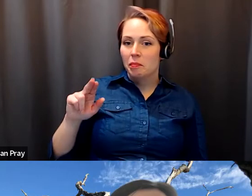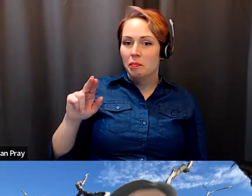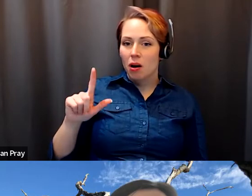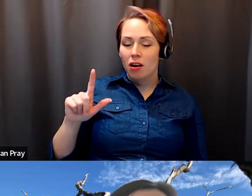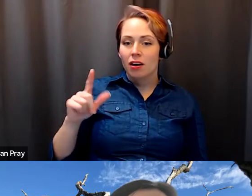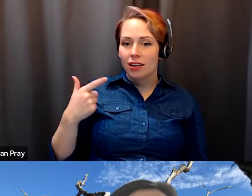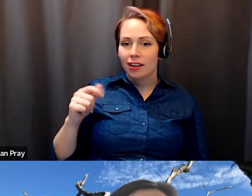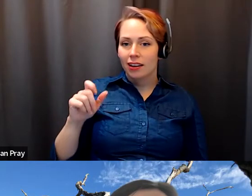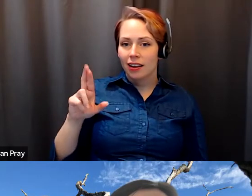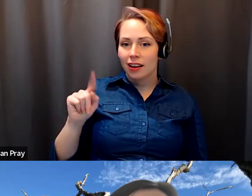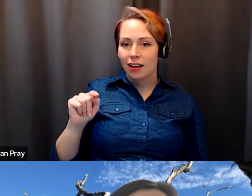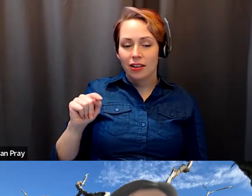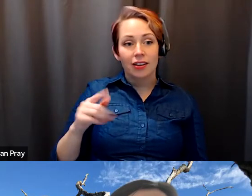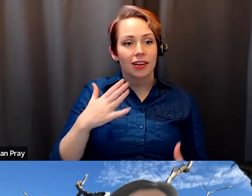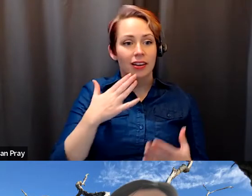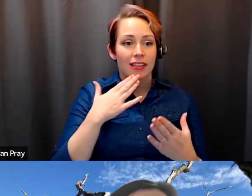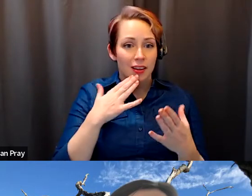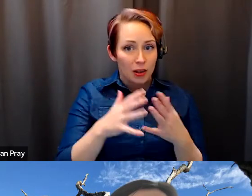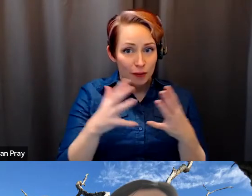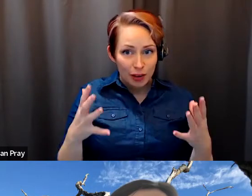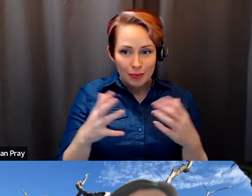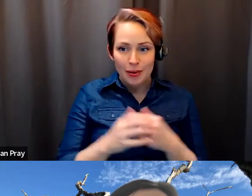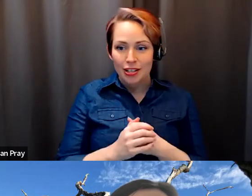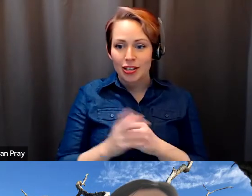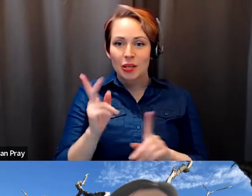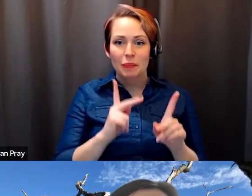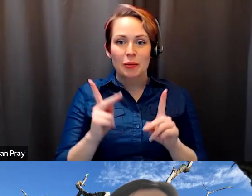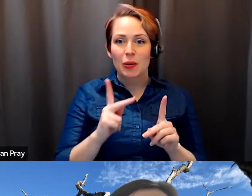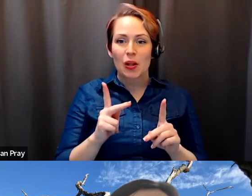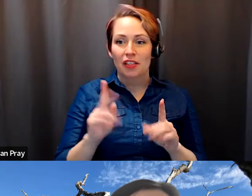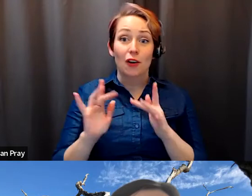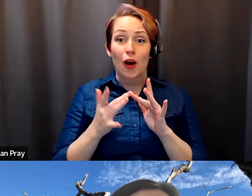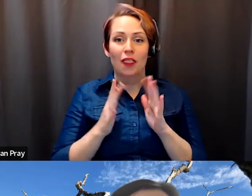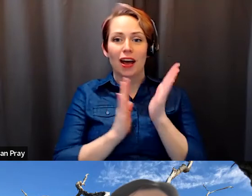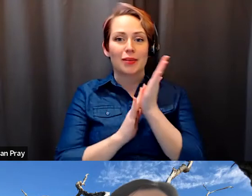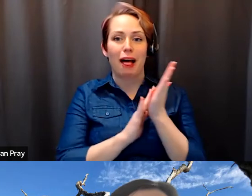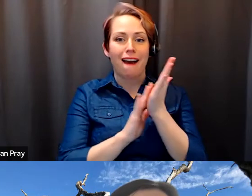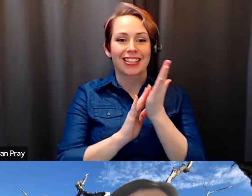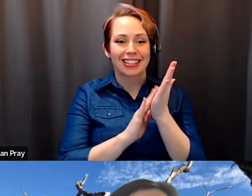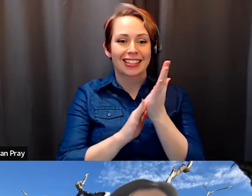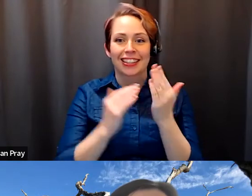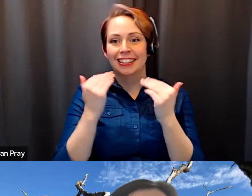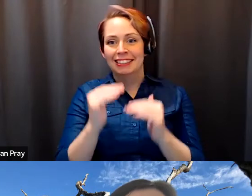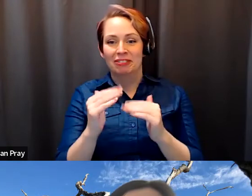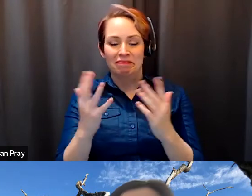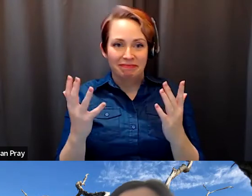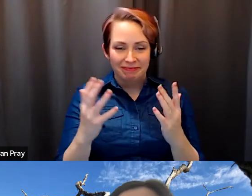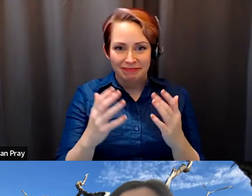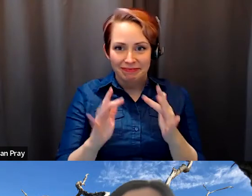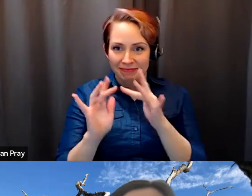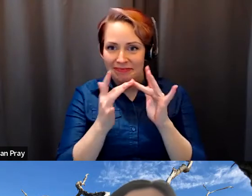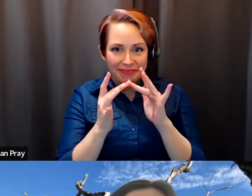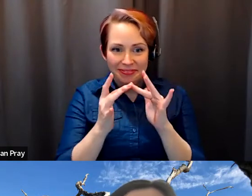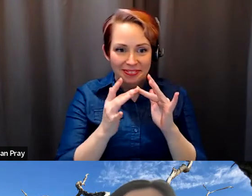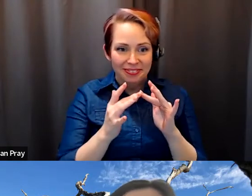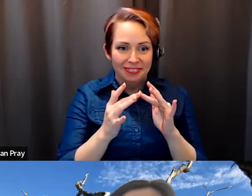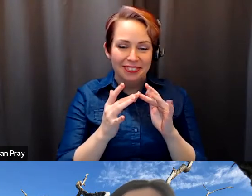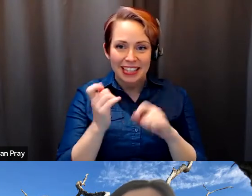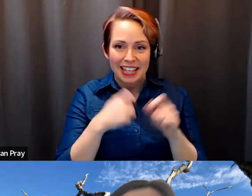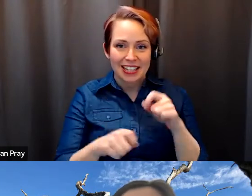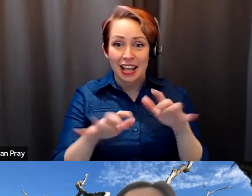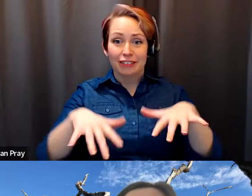Paul Gellert: fest Roman young people are giving their virtual applause, this is the constraints of it should be a room filled with Vigorous applause that we could hear but.